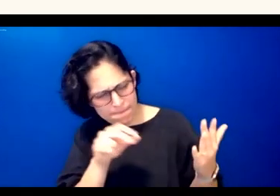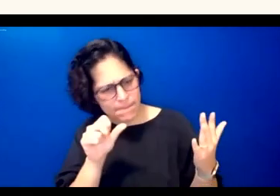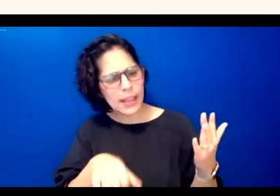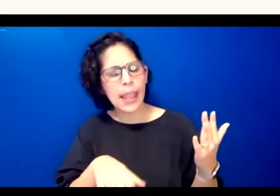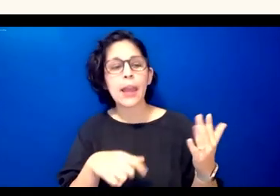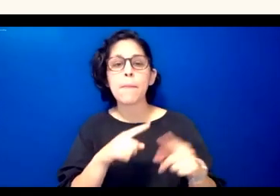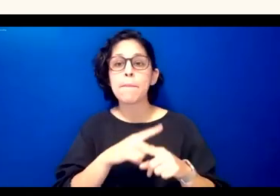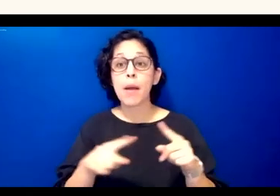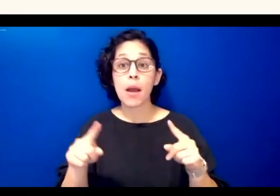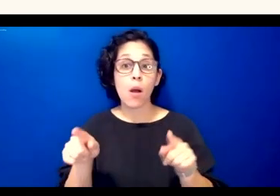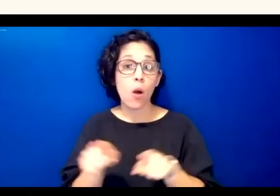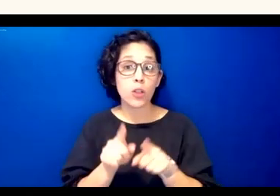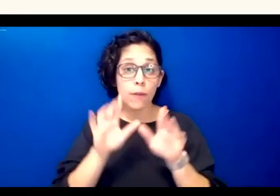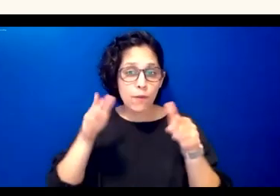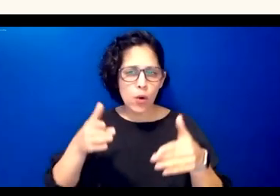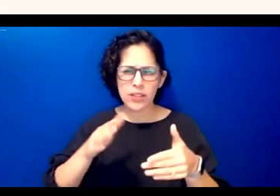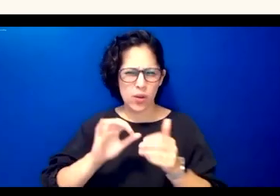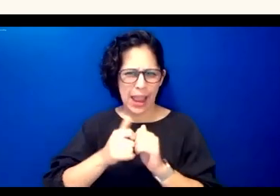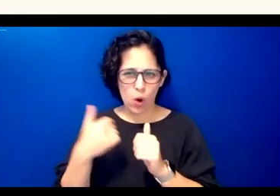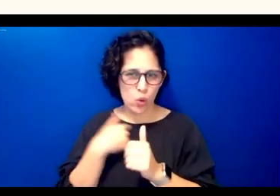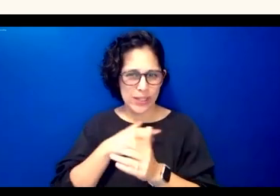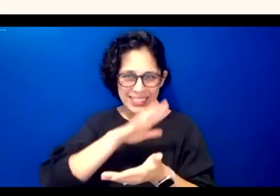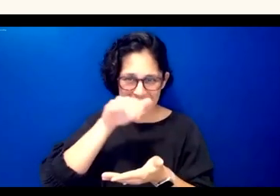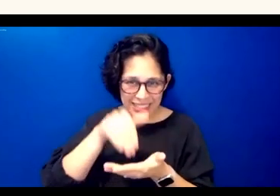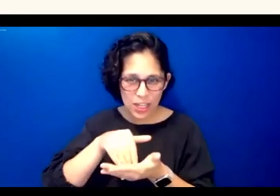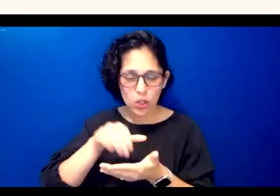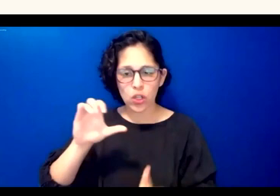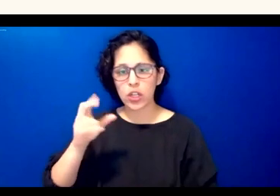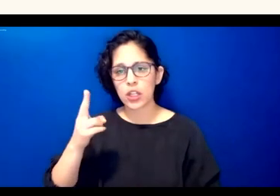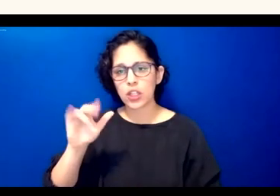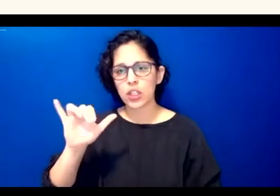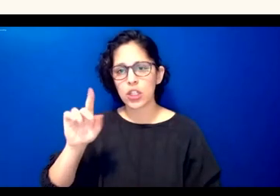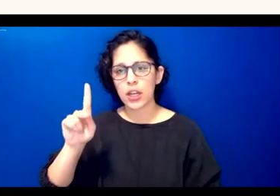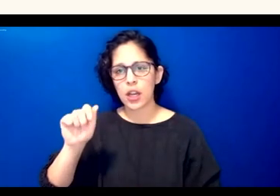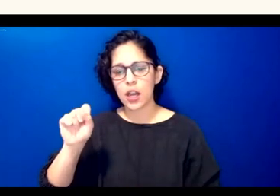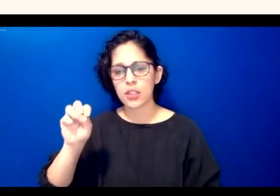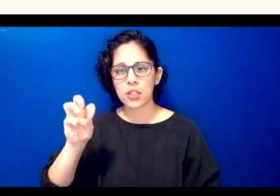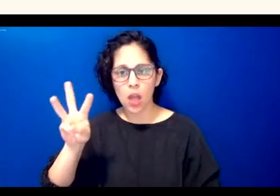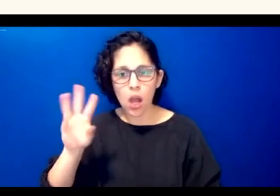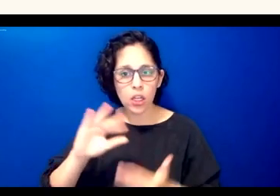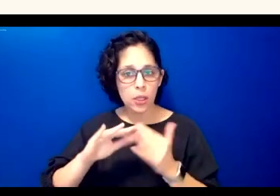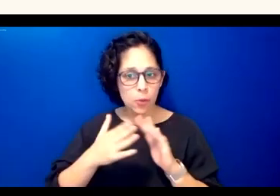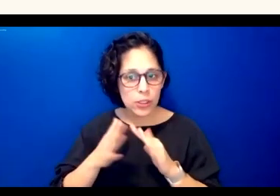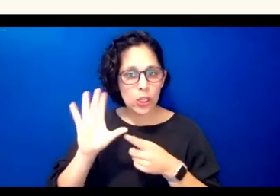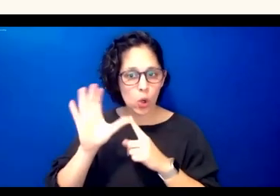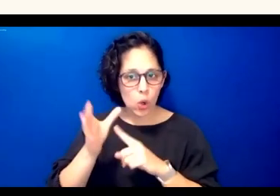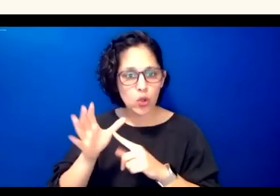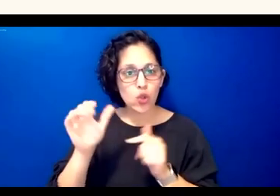we centered chickasaw community and culture and in the uh video audio and images before